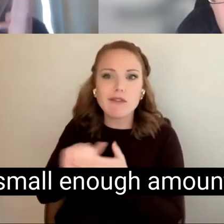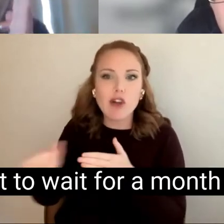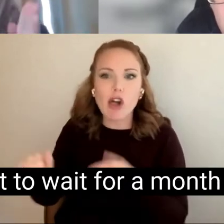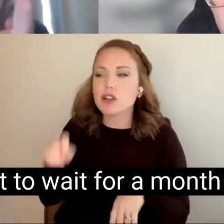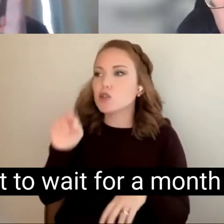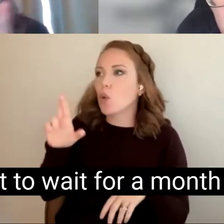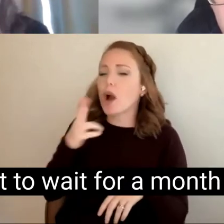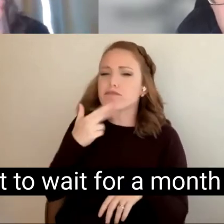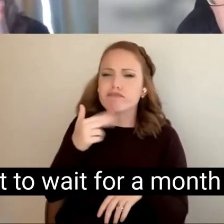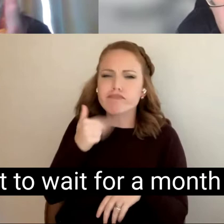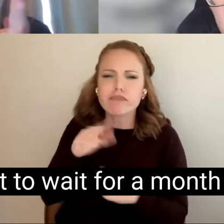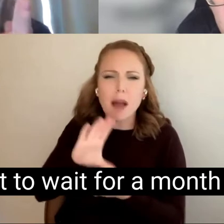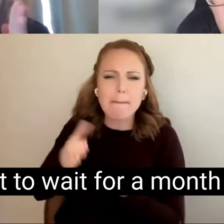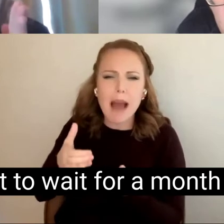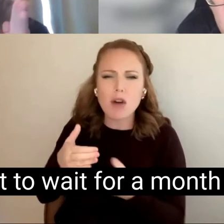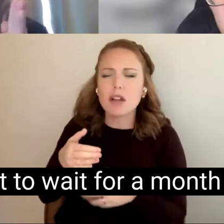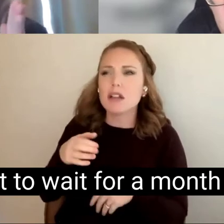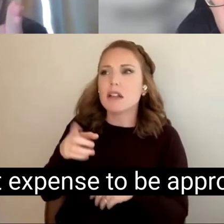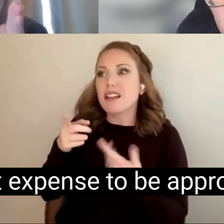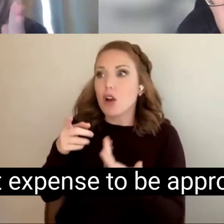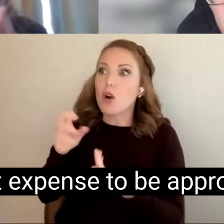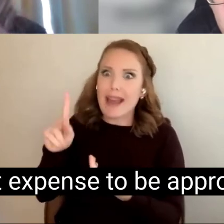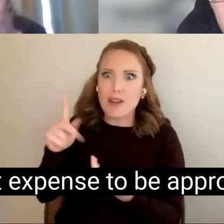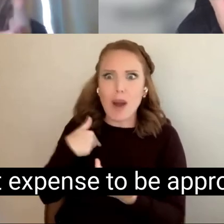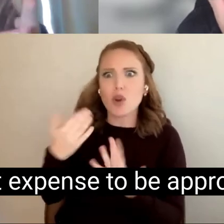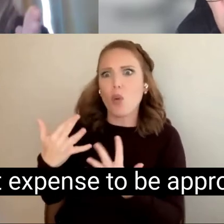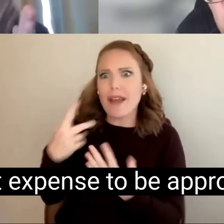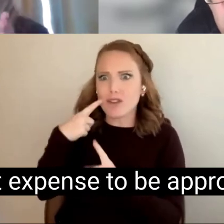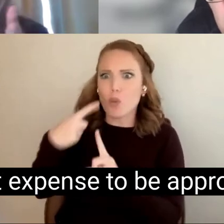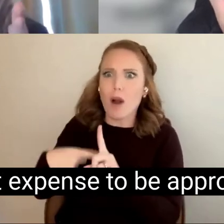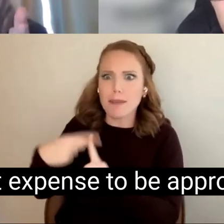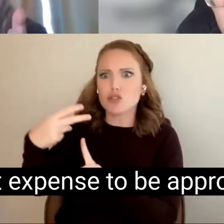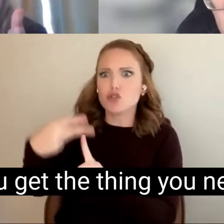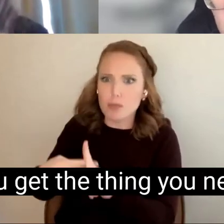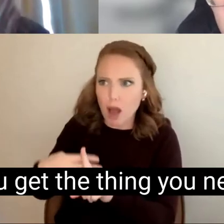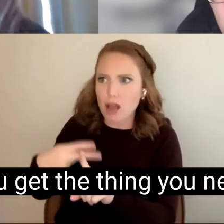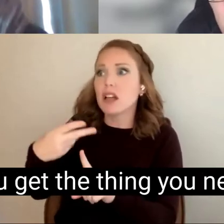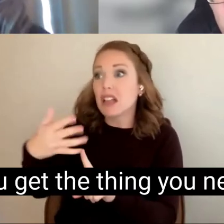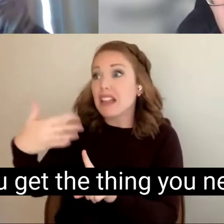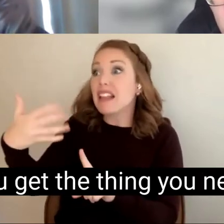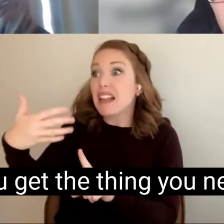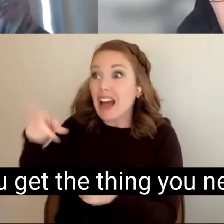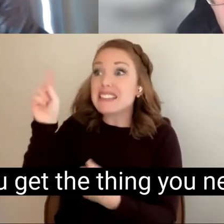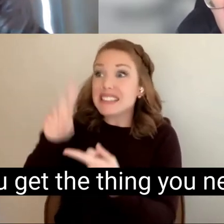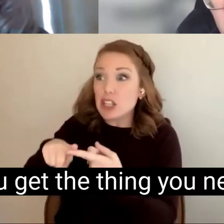Do you want to wait for a month or longer for that expense to be approved. So you get the thing you need.